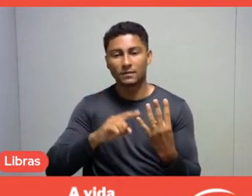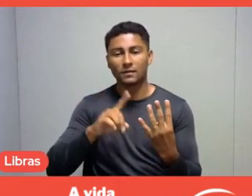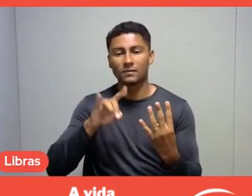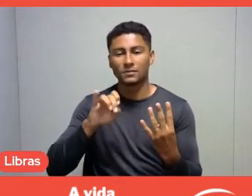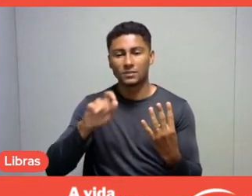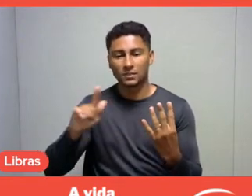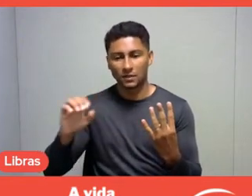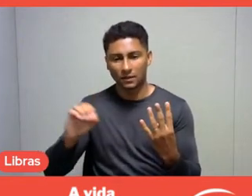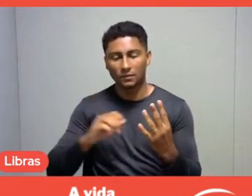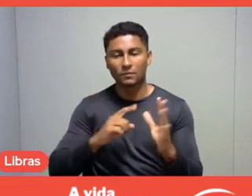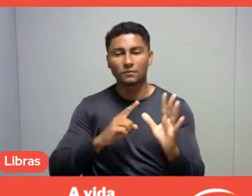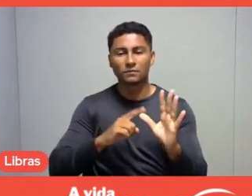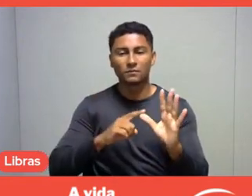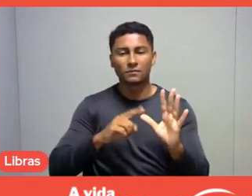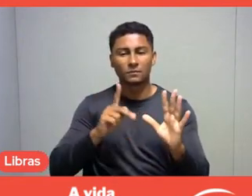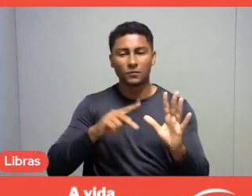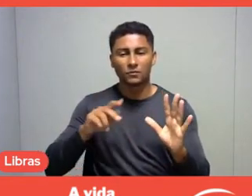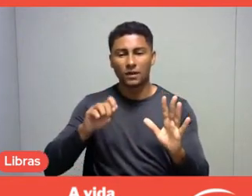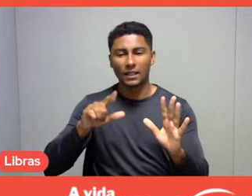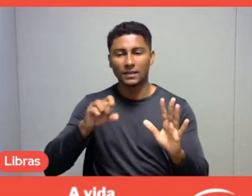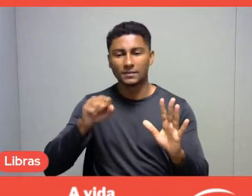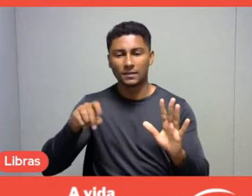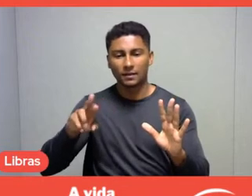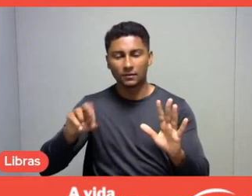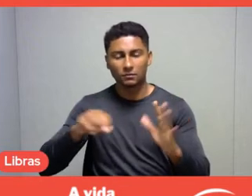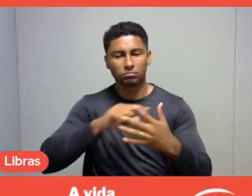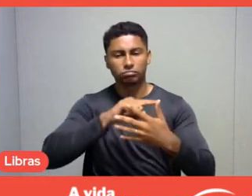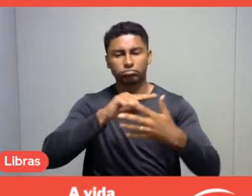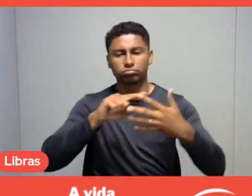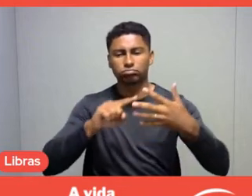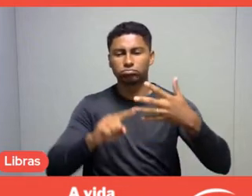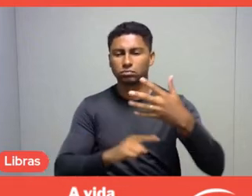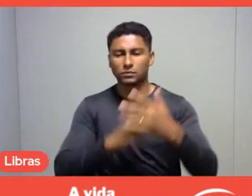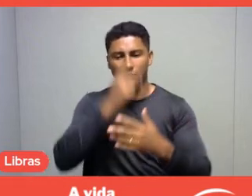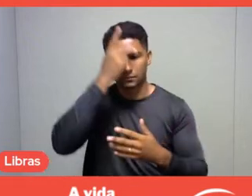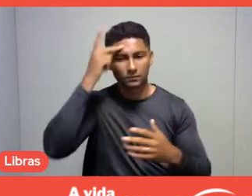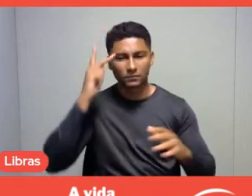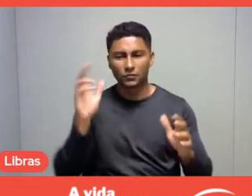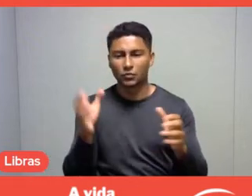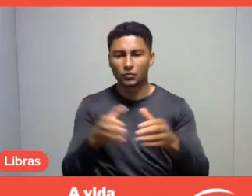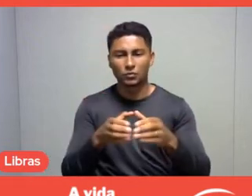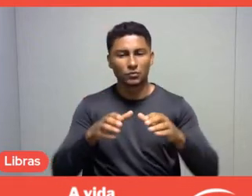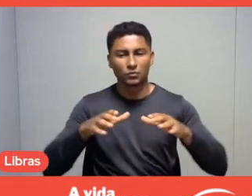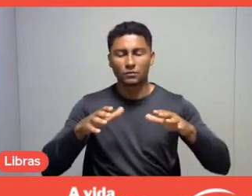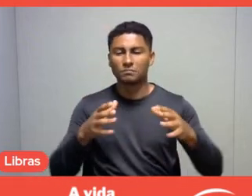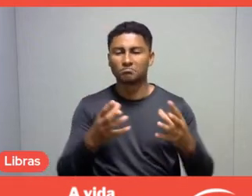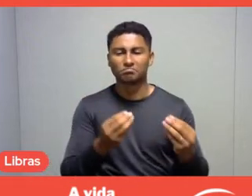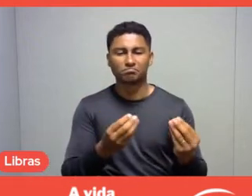Professor Alessandro Portela, Juliana, Jean, Alindemberg and Pablo from my team,